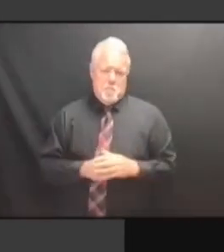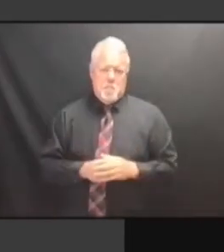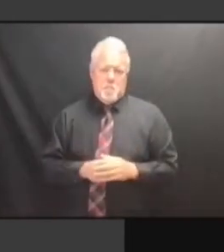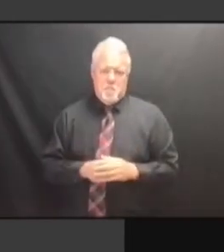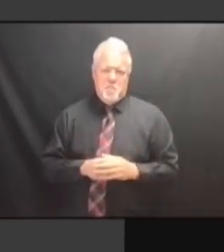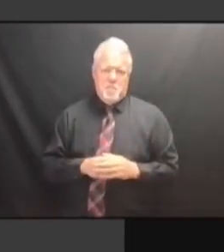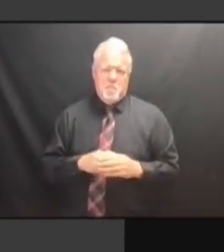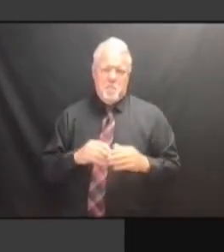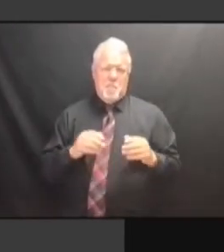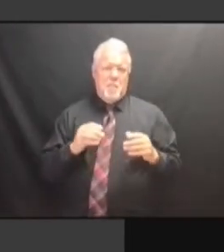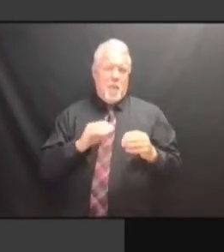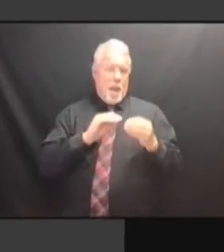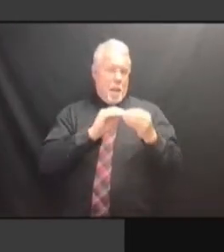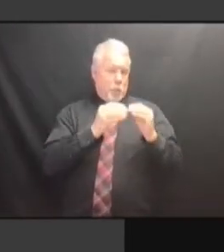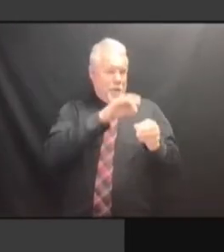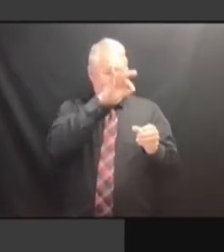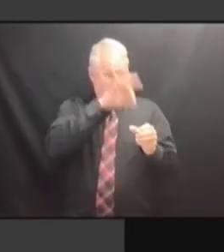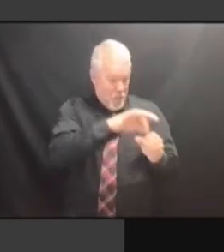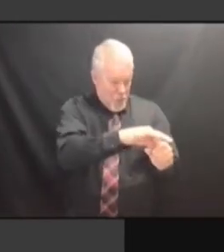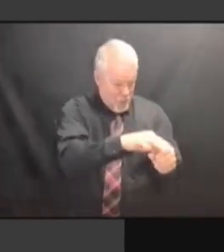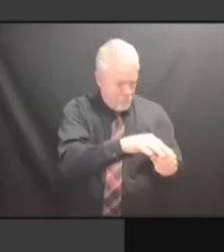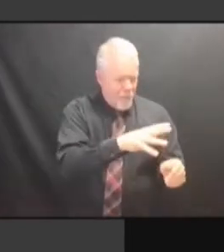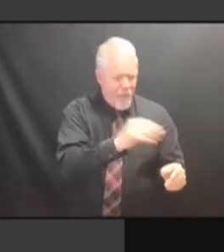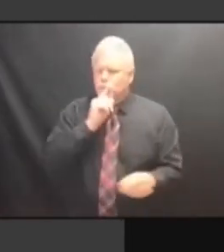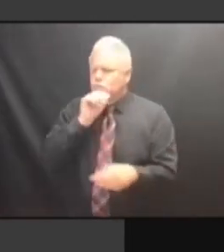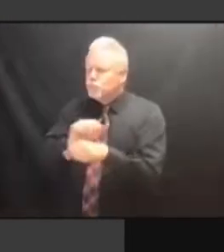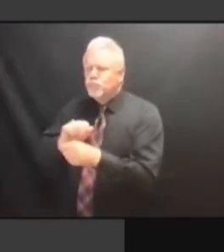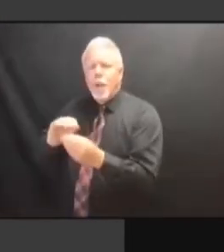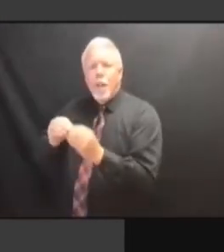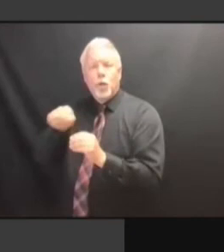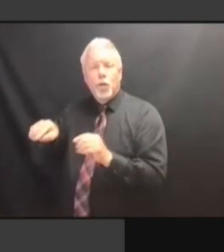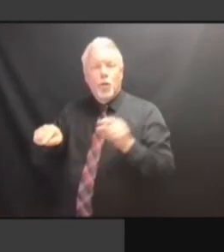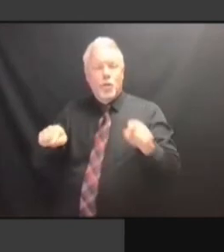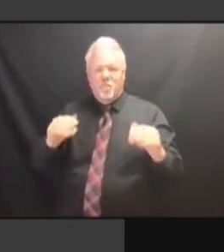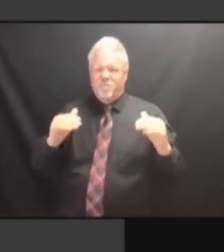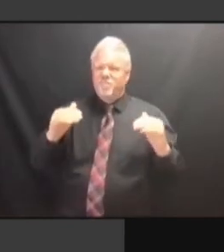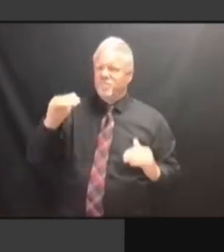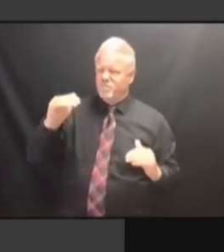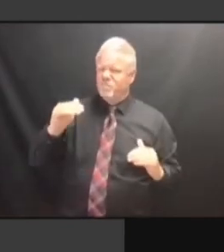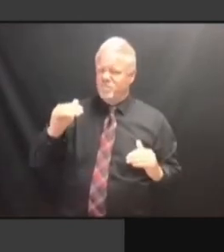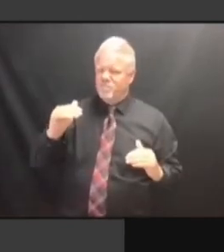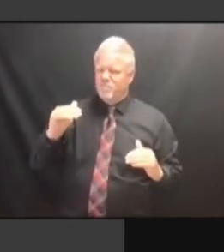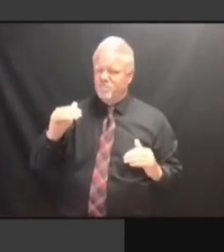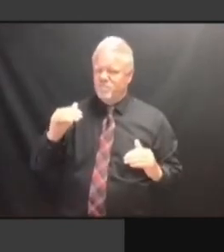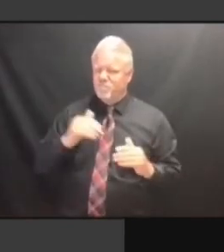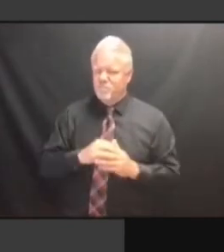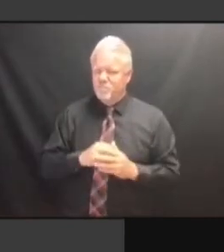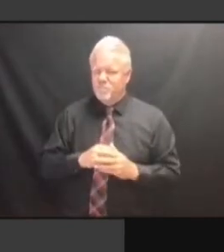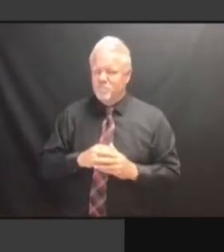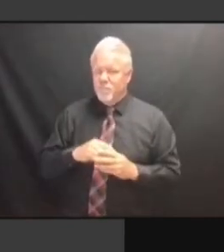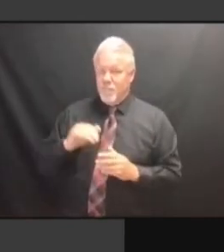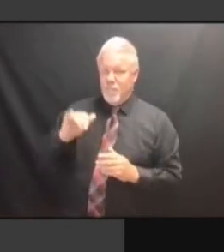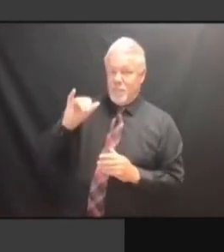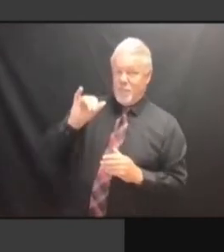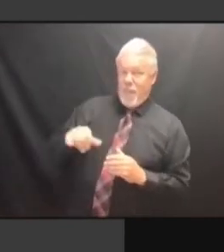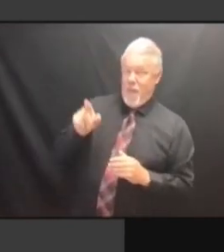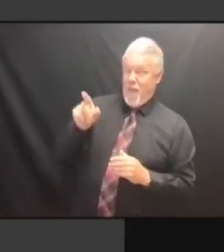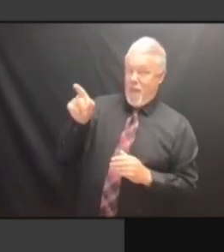AND THAT CAUSED NEW YORK CITY TO AND THAT CAUSED NEW YORK CITY TO -- AND THAT CAUSED NEW YORK CITY TO -- AND AND THAT CAUSED NEW YORK CITY TO -- AND ES&S AND THAT CAUSED NEW YORK CITY TO -- AND ES&S TO AND THAT CAUSED NEW YORK CITY TO -- AND ES&S TO CHANGE AND THAT CAUSED NEW YORK CITY TO -- AND ES&S TO CHANGE THEIR TO -- AND ES&S TO CHANGE THEIR TO -- AND ES&S TO CHANGE THEIR PROCEDURES TO -- AND ES&S TO CHANGE THEIR PROCEDURES FOR TO -- AND ES&S TO CHANGE THEIR PROCEDURES FOR DOING TO -- AND ES&S TO CHANGE THEIR PROCEDURES FOR DOING THE TO -- AND ES&S TO CHANGE THEIR PROCEDURES FOR DOING THE LOGIC